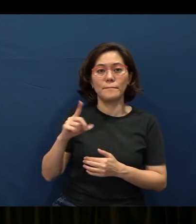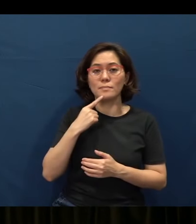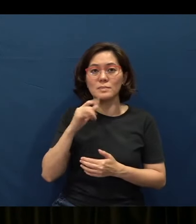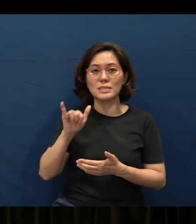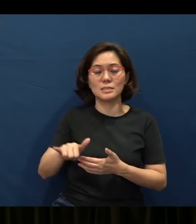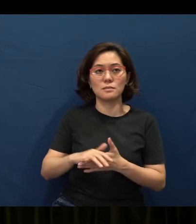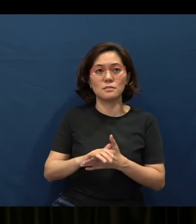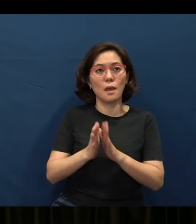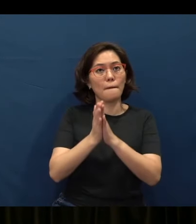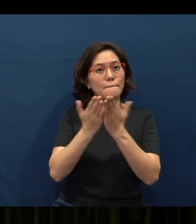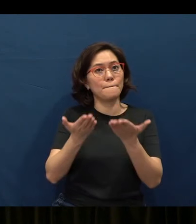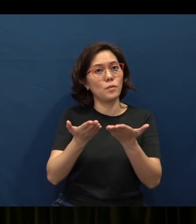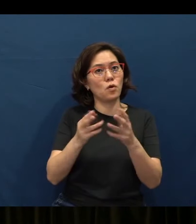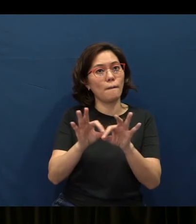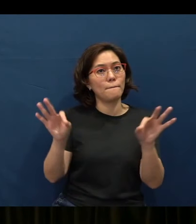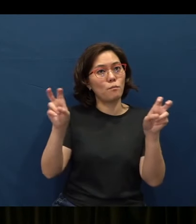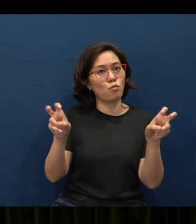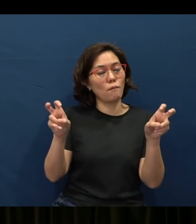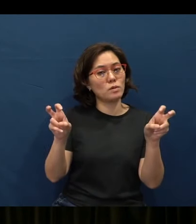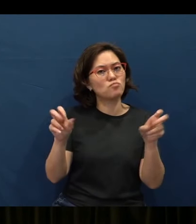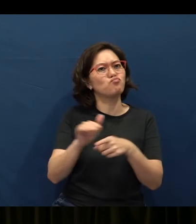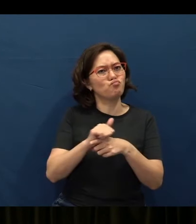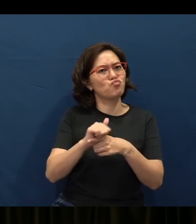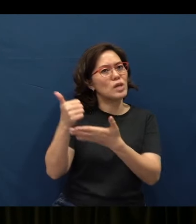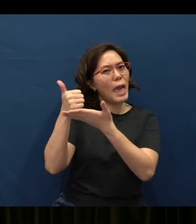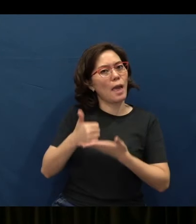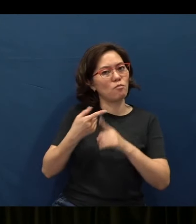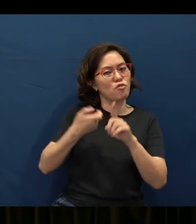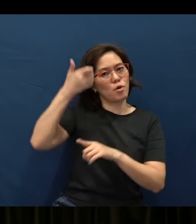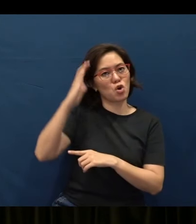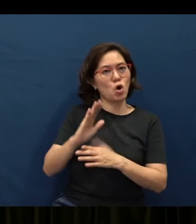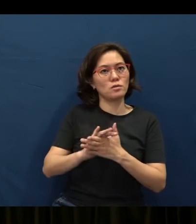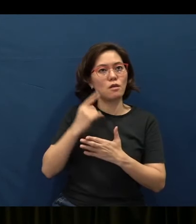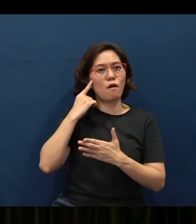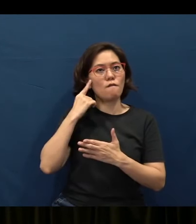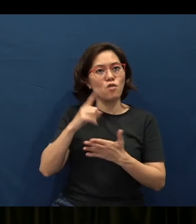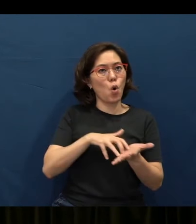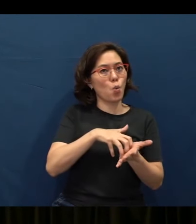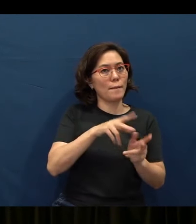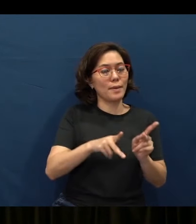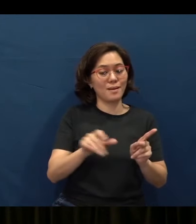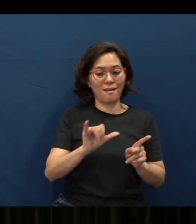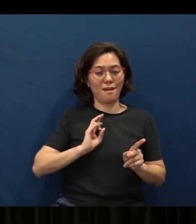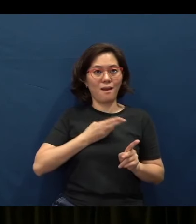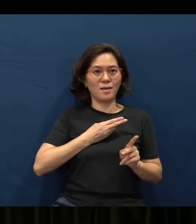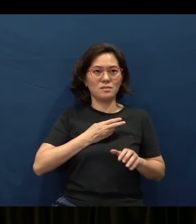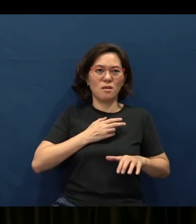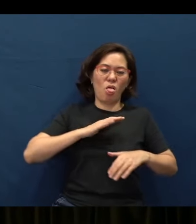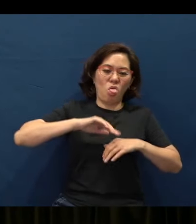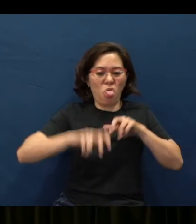He says, “The book of Proverbs is practical help from God for weak people like us stumbling through daily life.